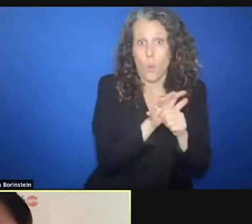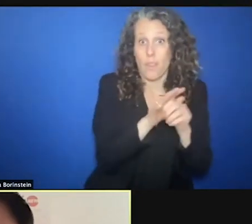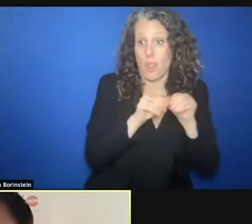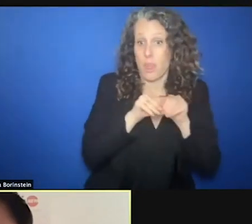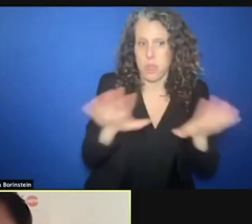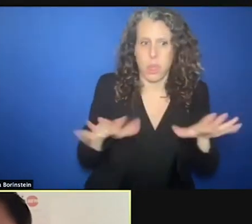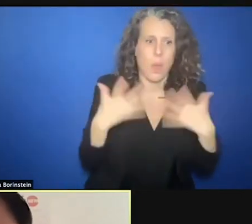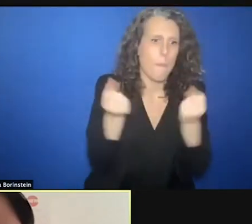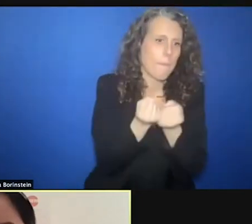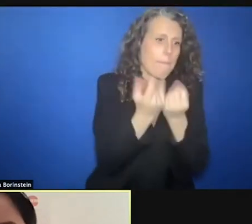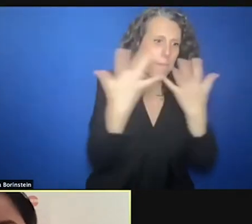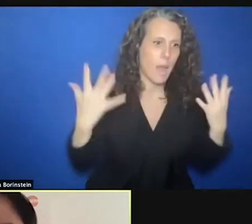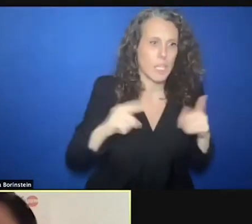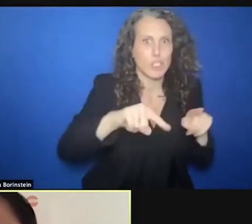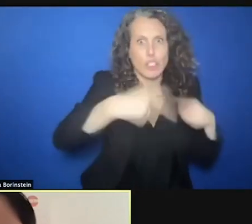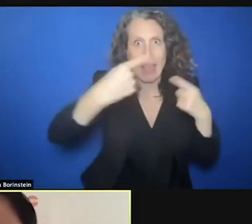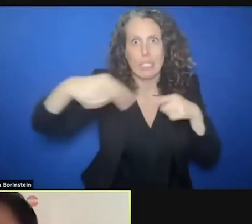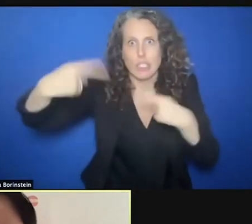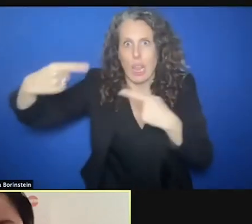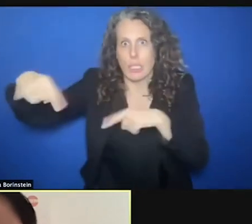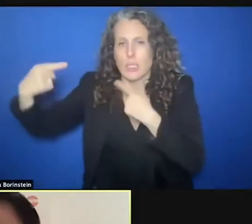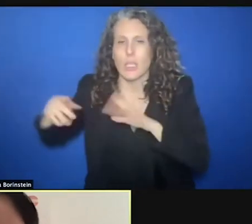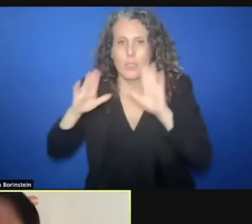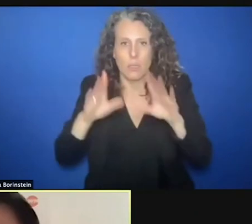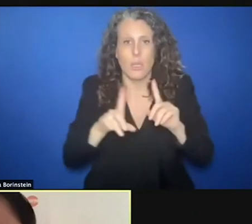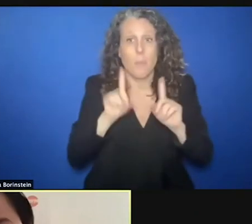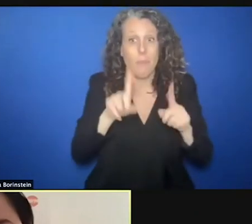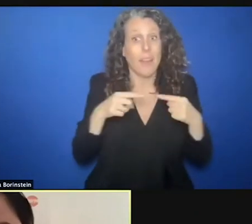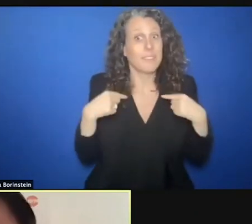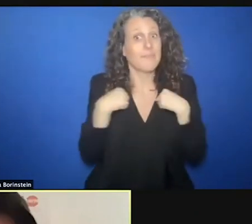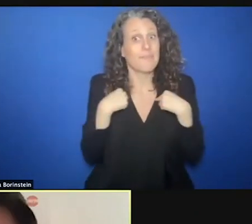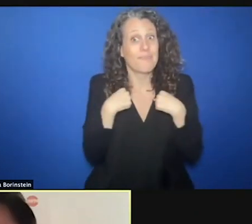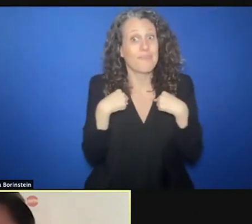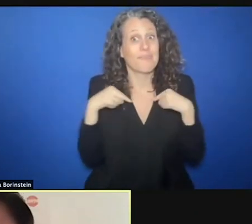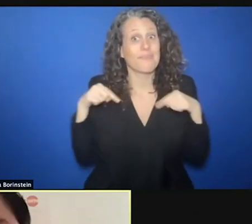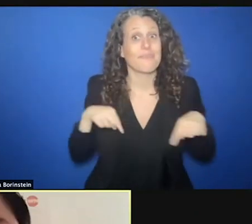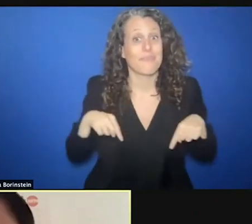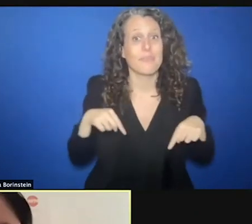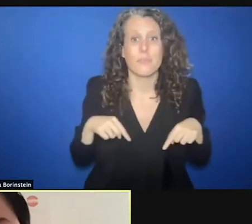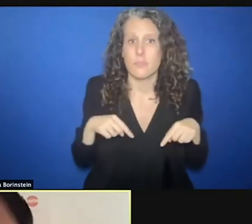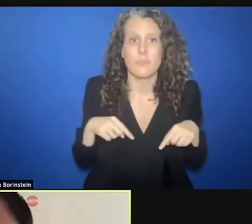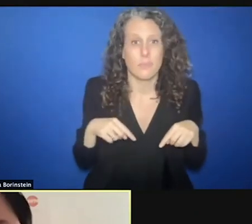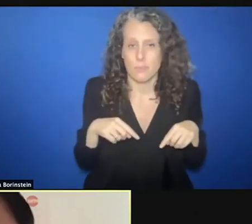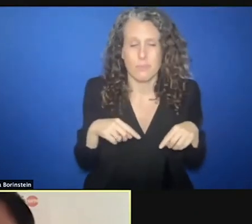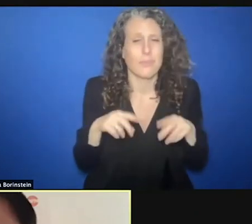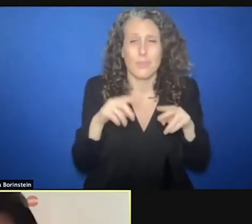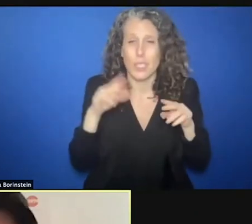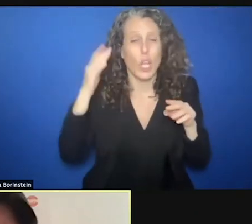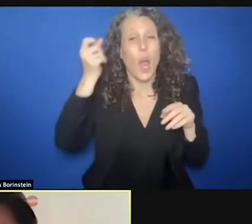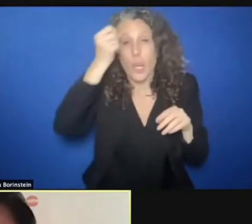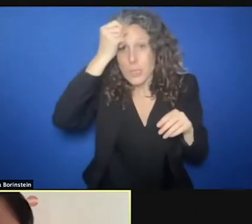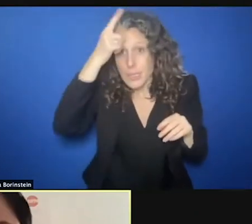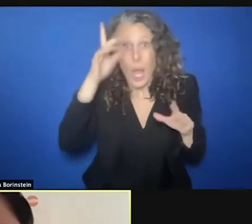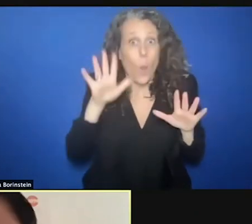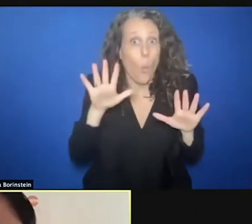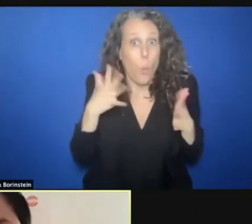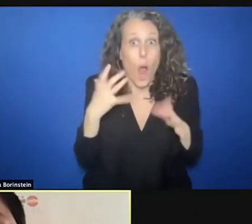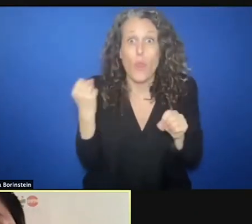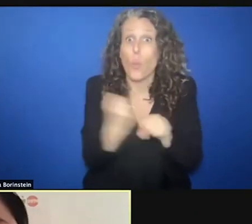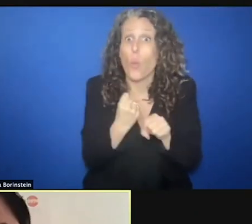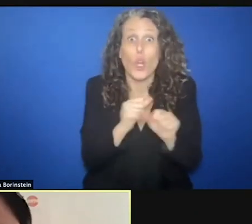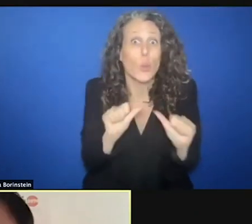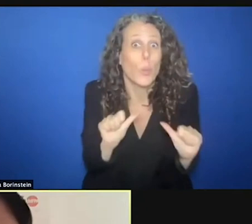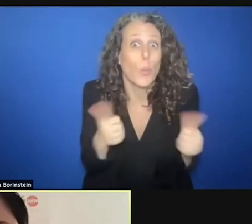conversations. But UN already confirmed localization already work. So bringing local